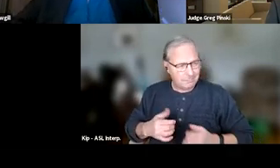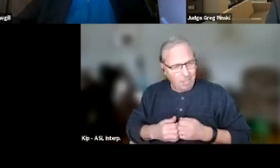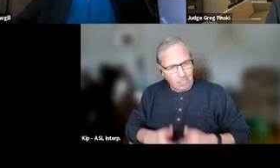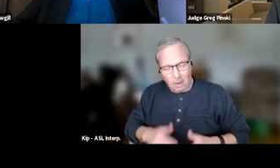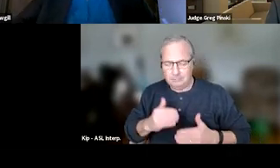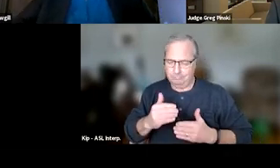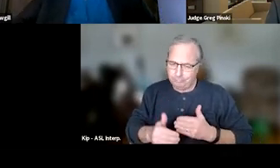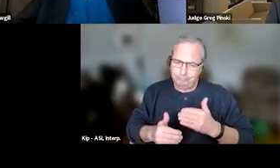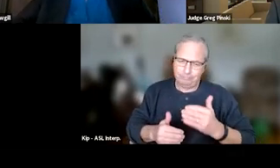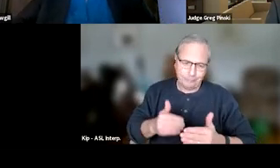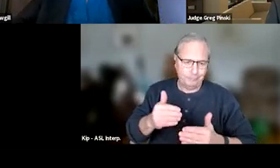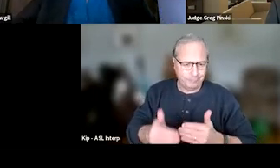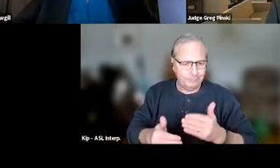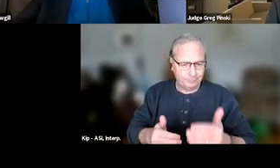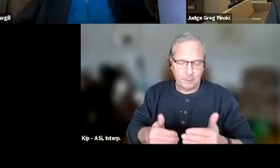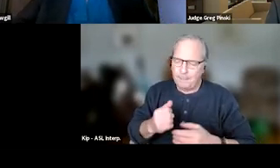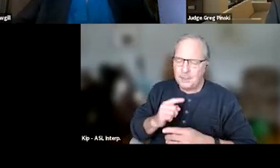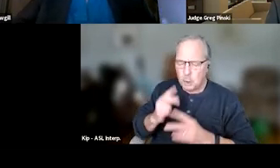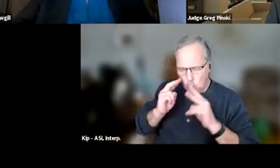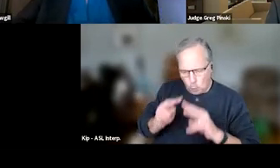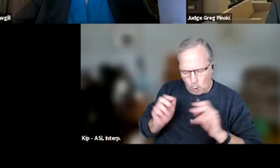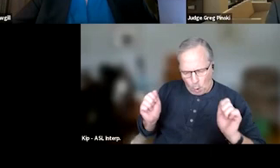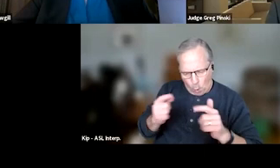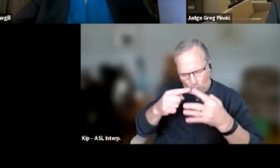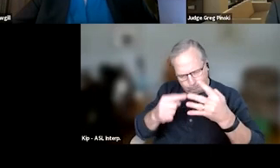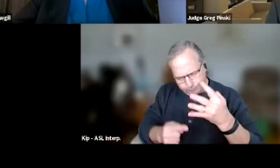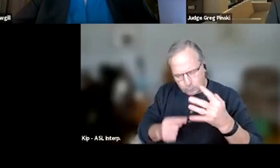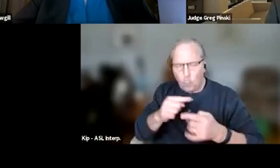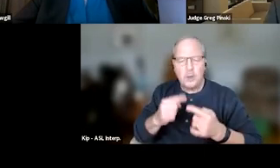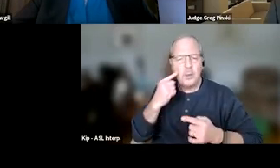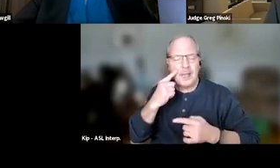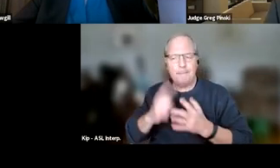So you wanna make sure that you look at all of these things when you're thinking about punishing behavior